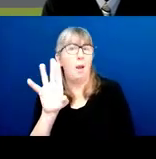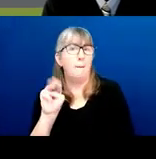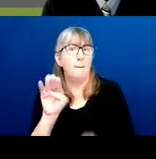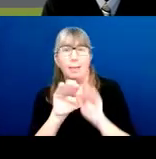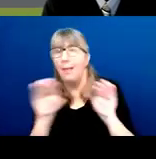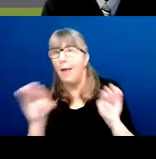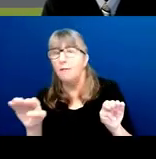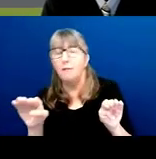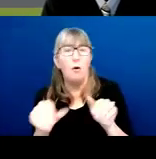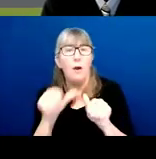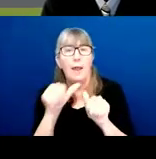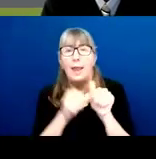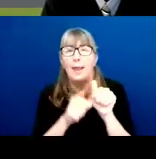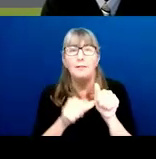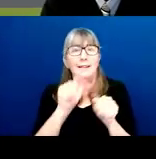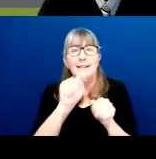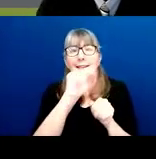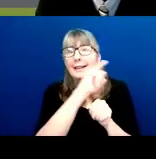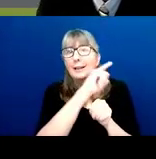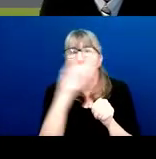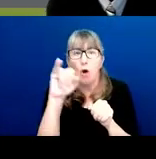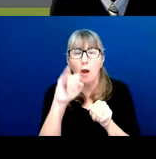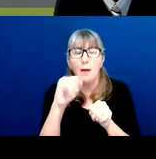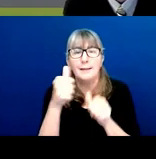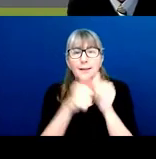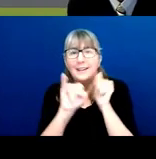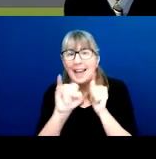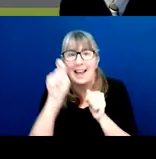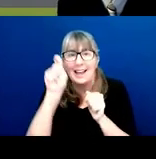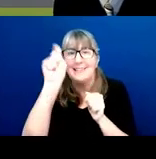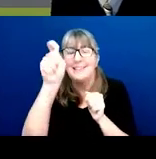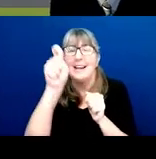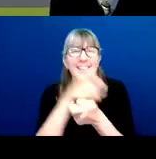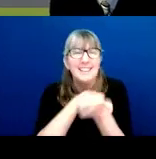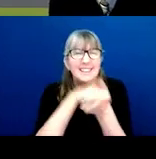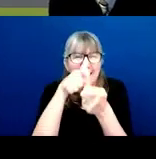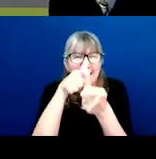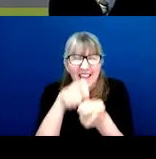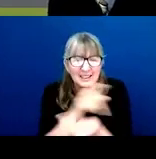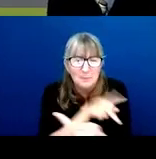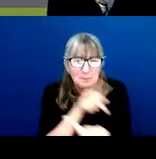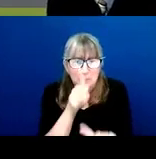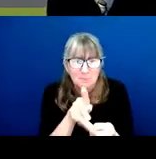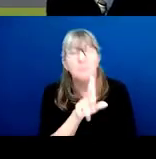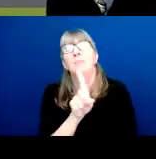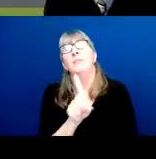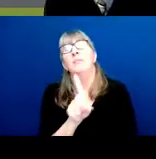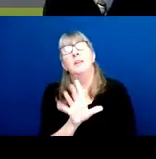cross every T, dot every I, you have to be sure that your application can be assigned